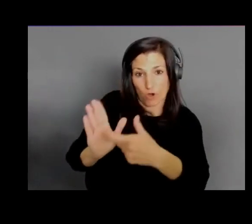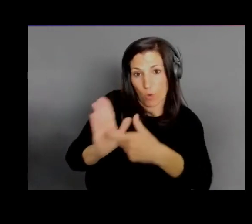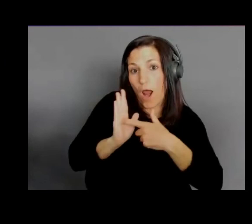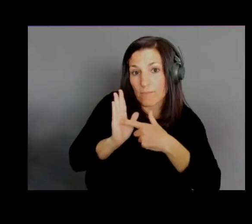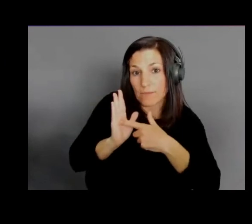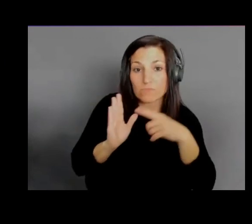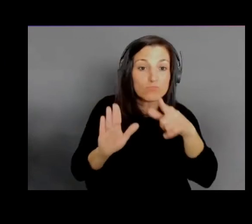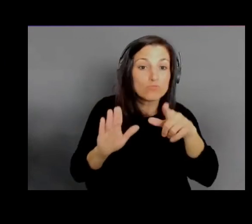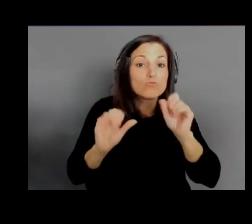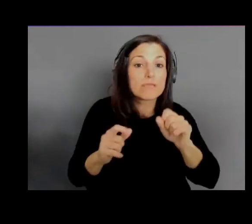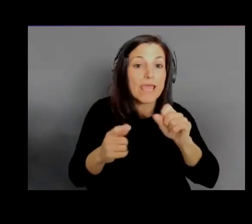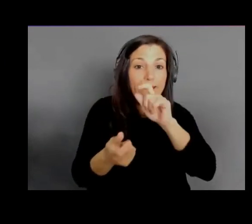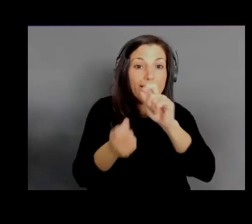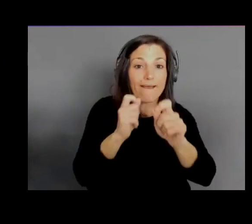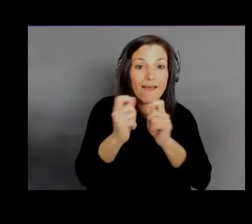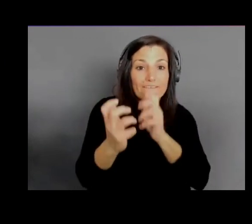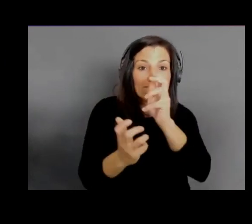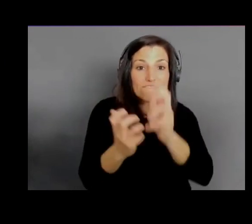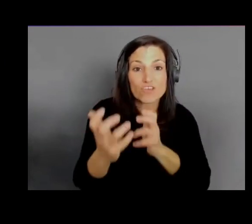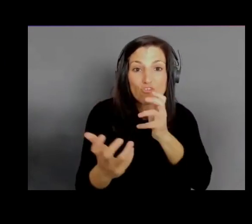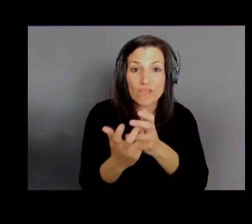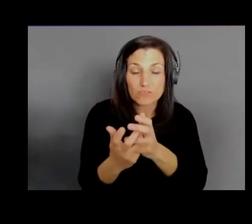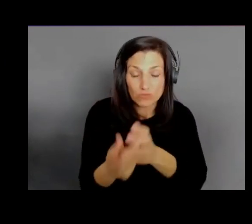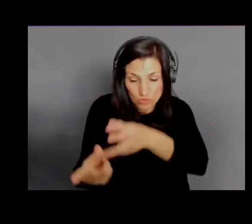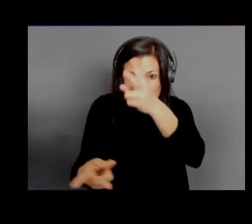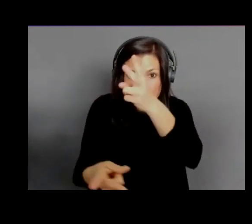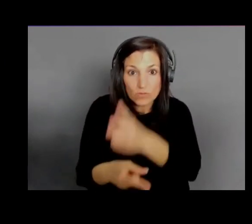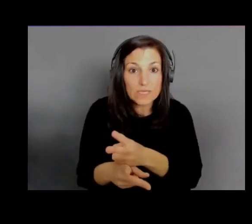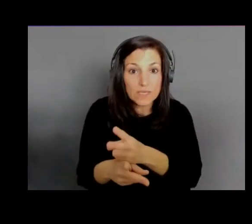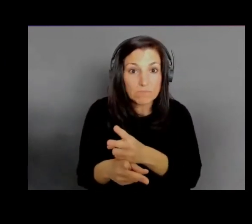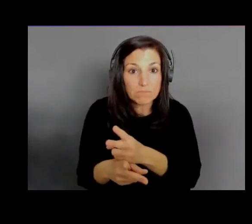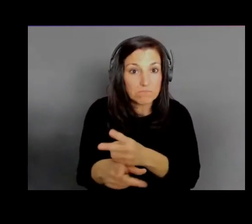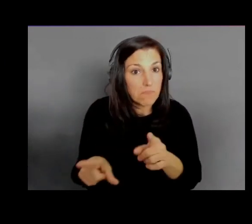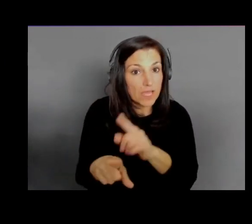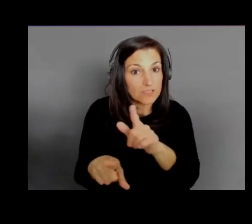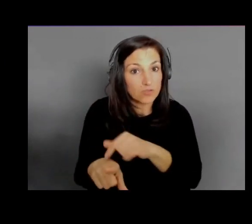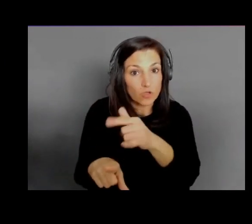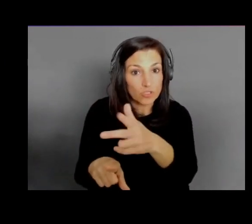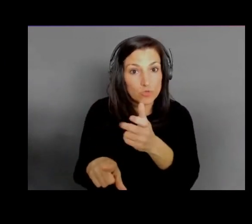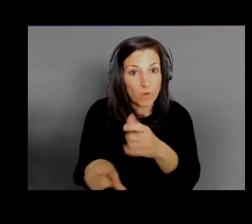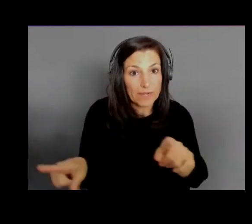as long as you want on the clients, but you can also have a compliance server so that you retain things if you want.